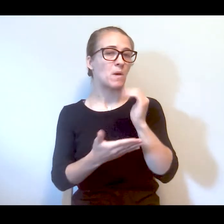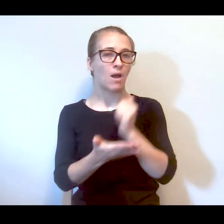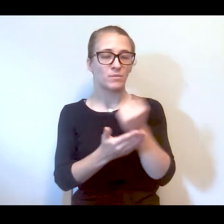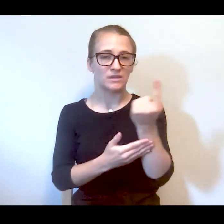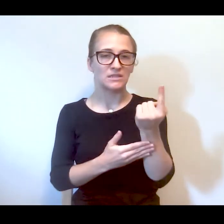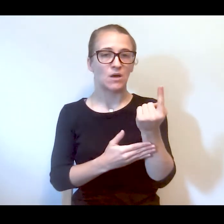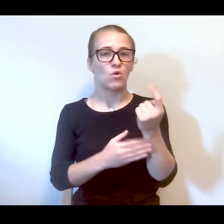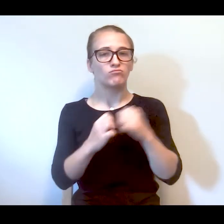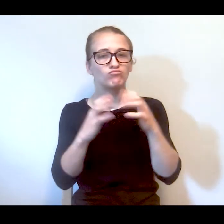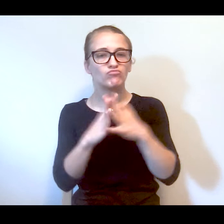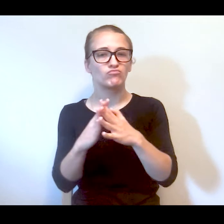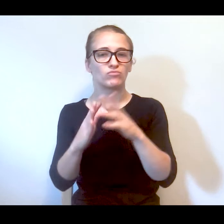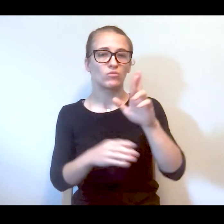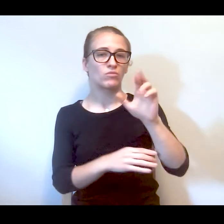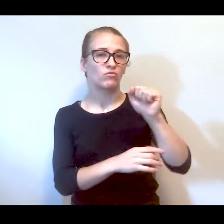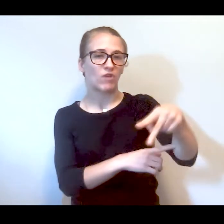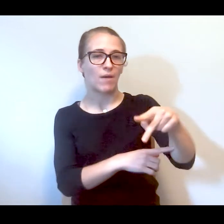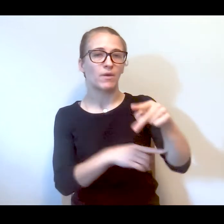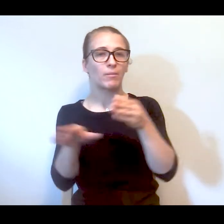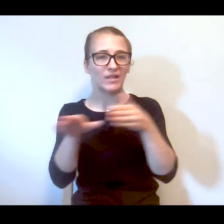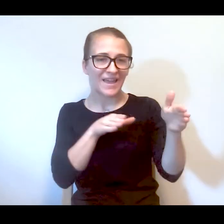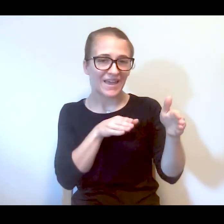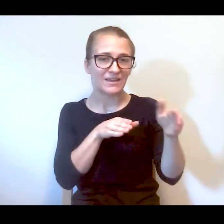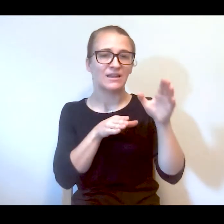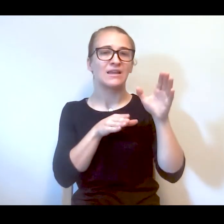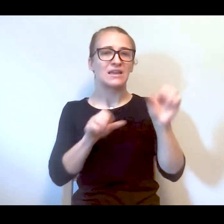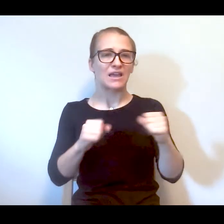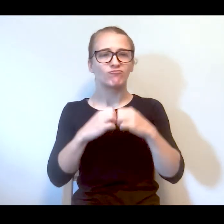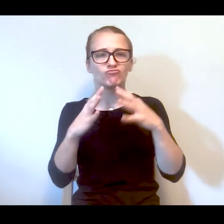RAP plan so they have a toolbox of coping strategies